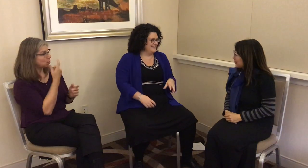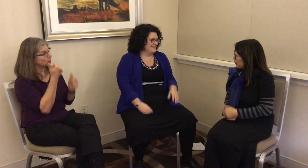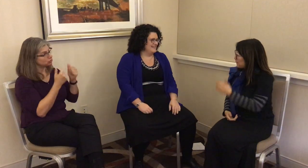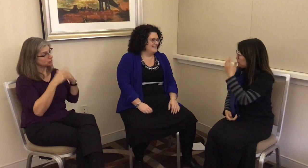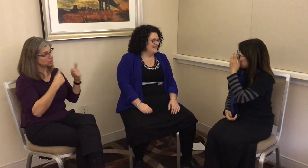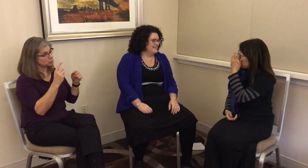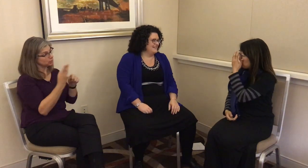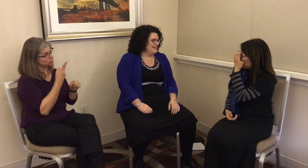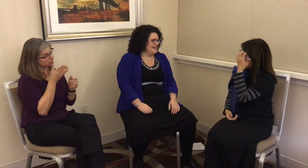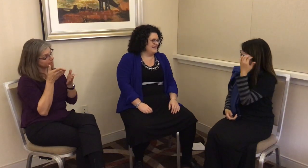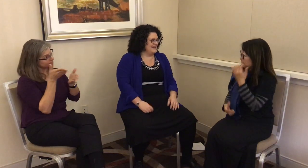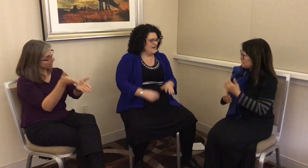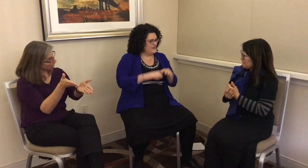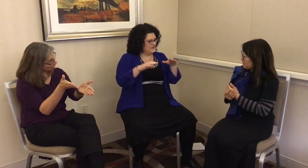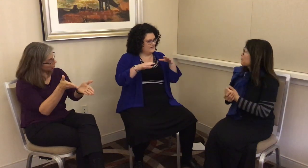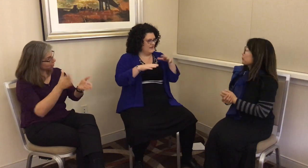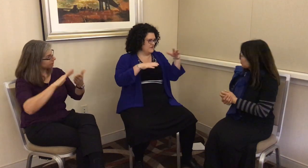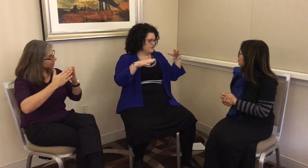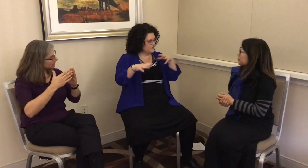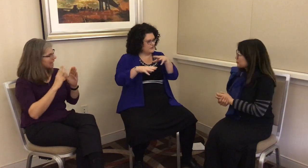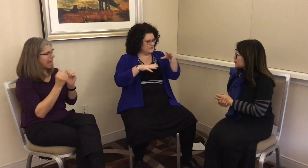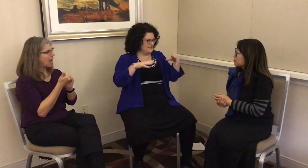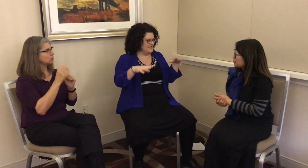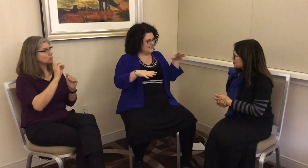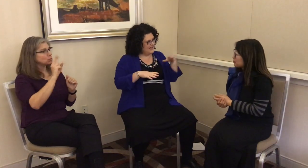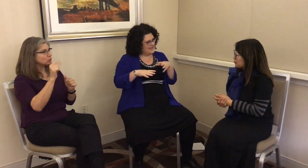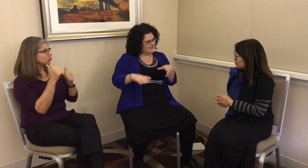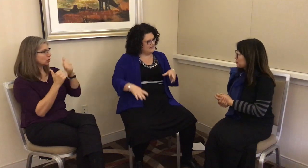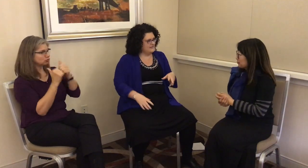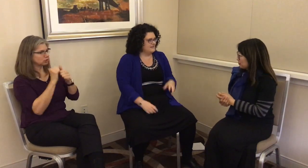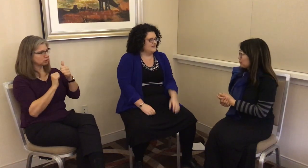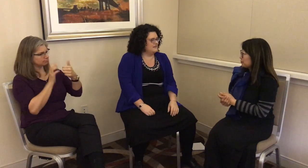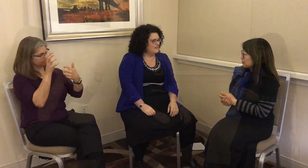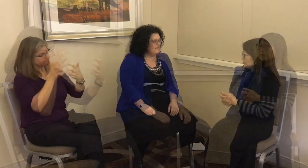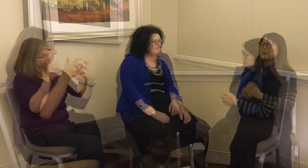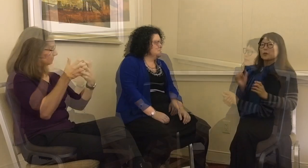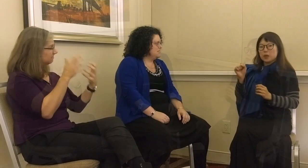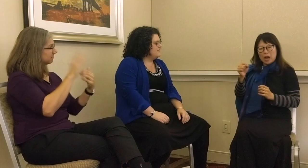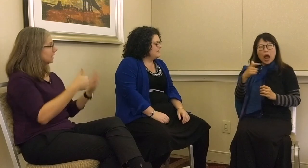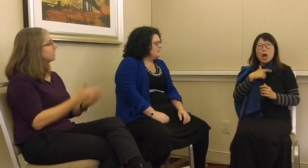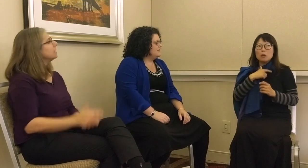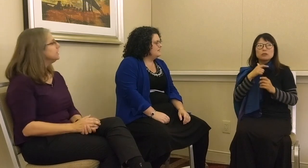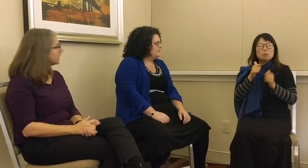people use there, how the social structure fits into that, and all this different stuff?